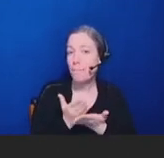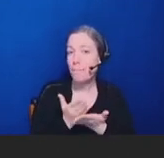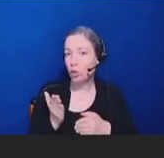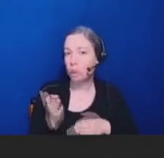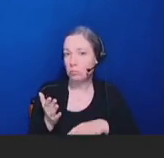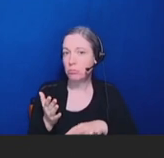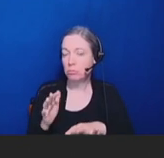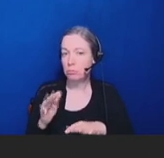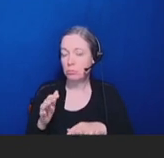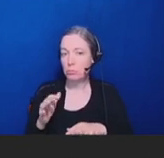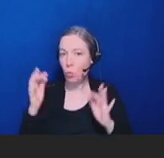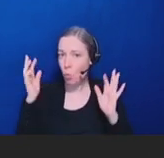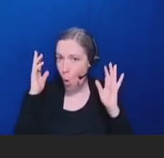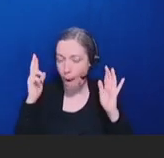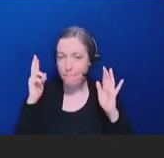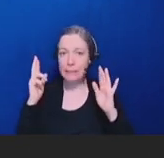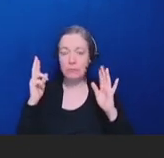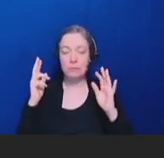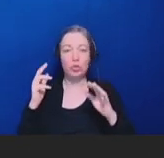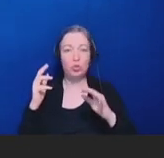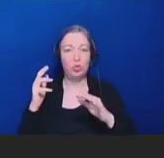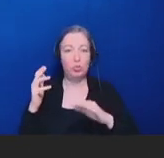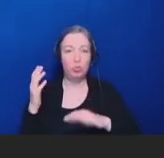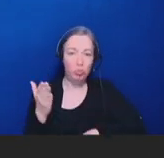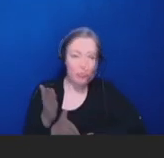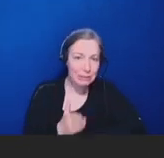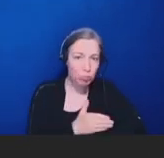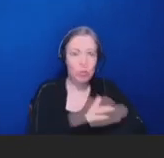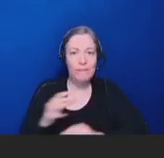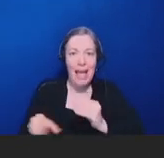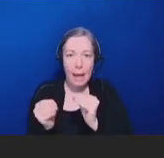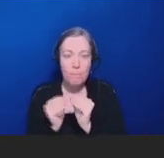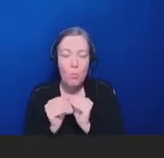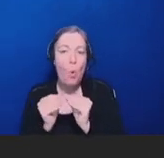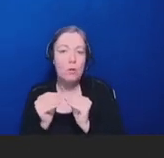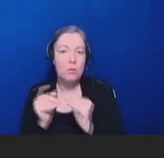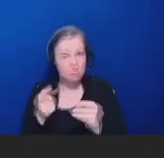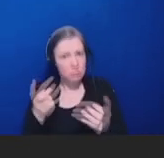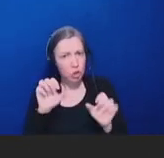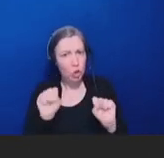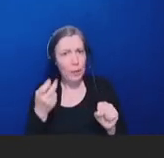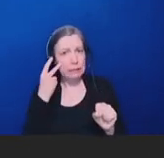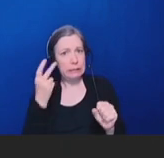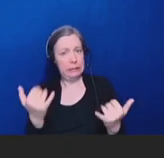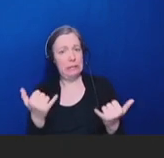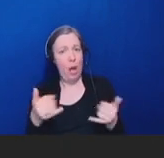to it over time. Fourth, we continue to work on our interactions with the press as they